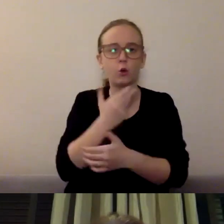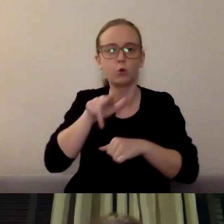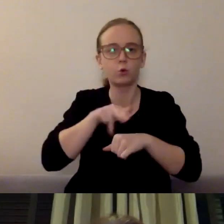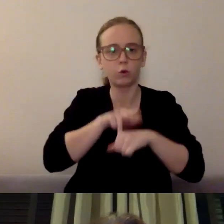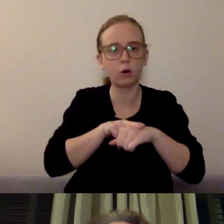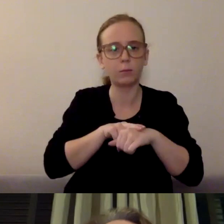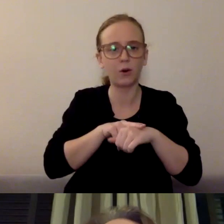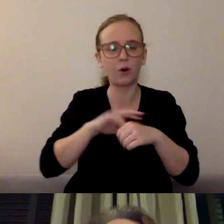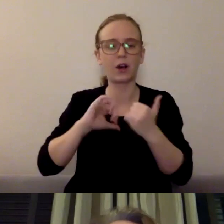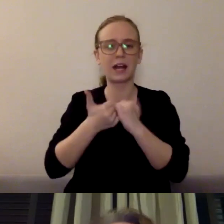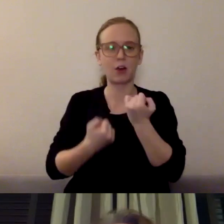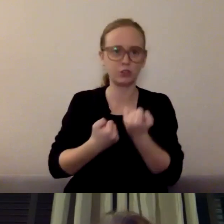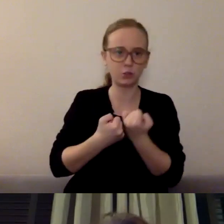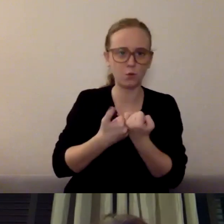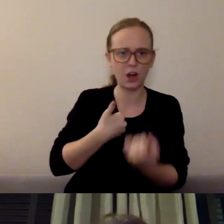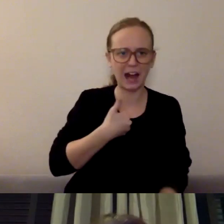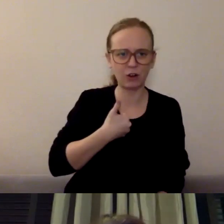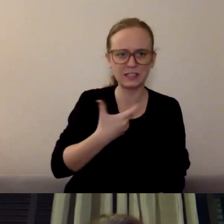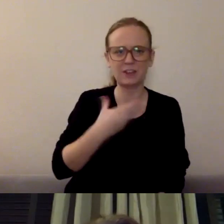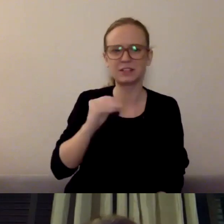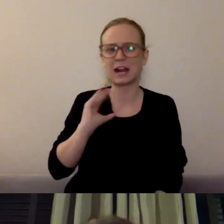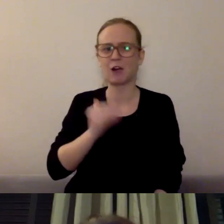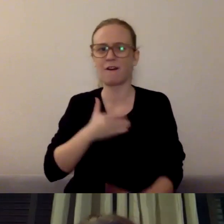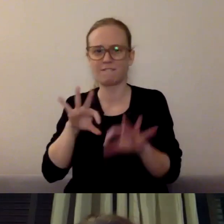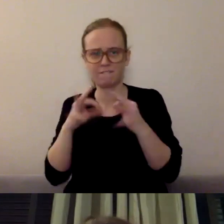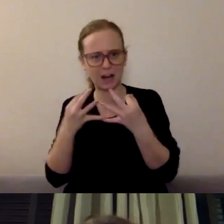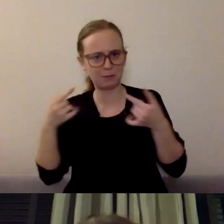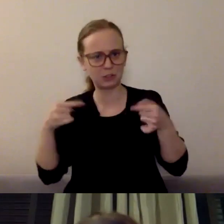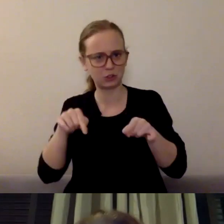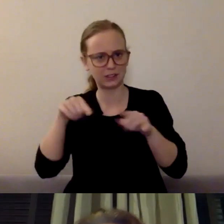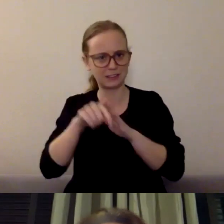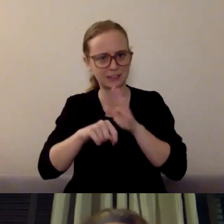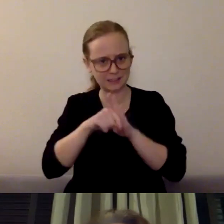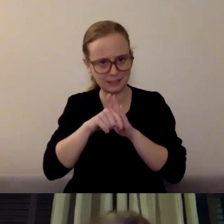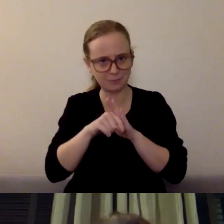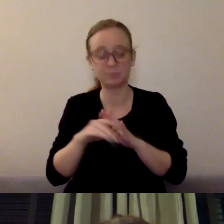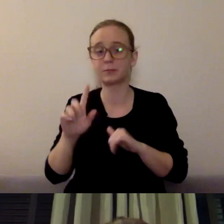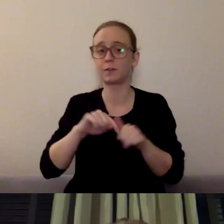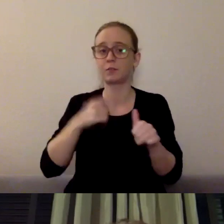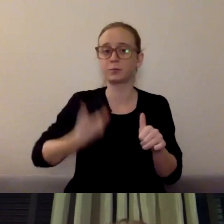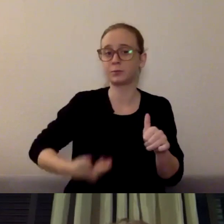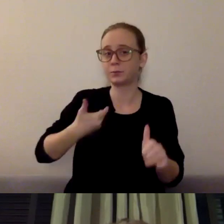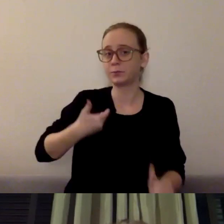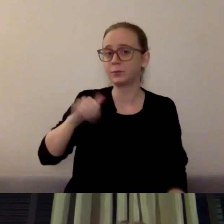So I'd like to share some information with you. First of all, my name is Anji Jorstad. I work for Snohomish County Human Services.